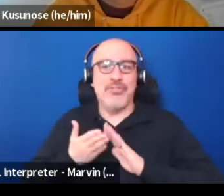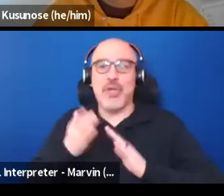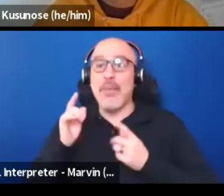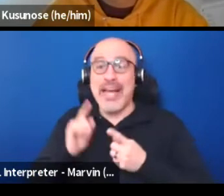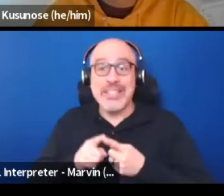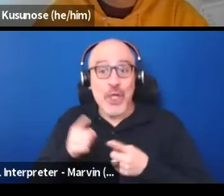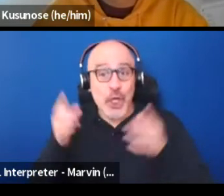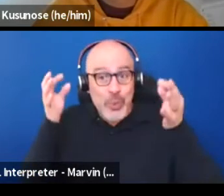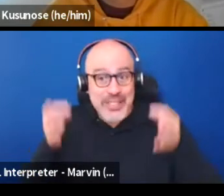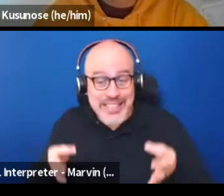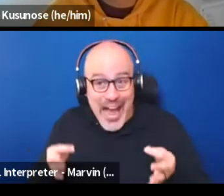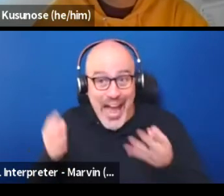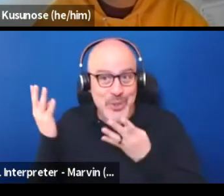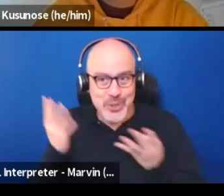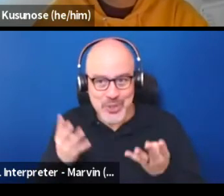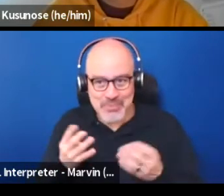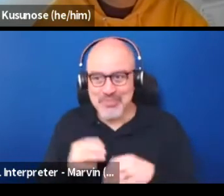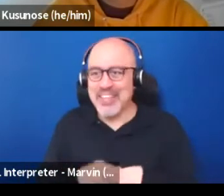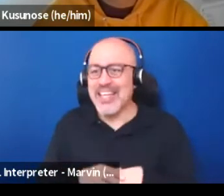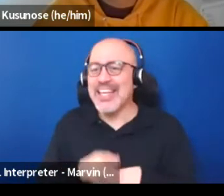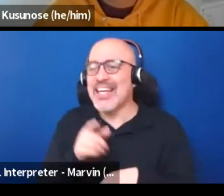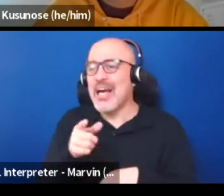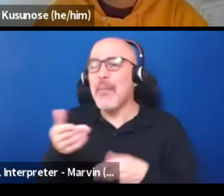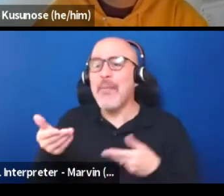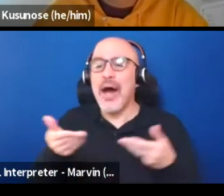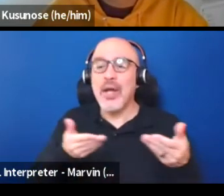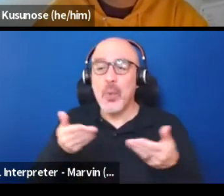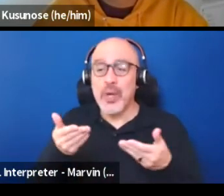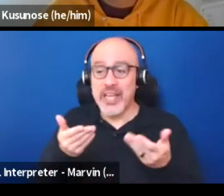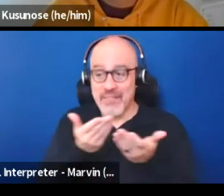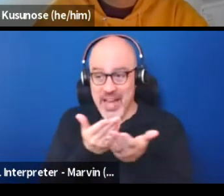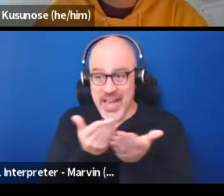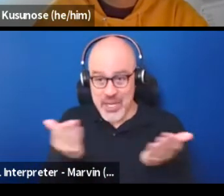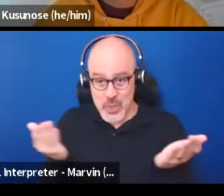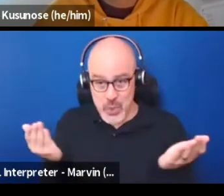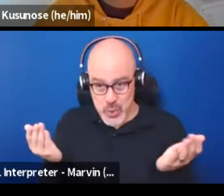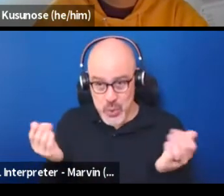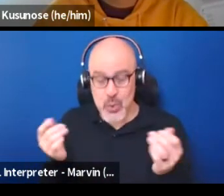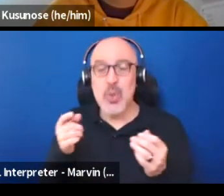But we are inviting you so that we can ask these questions to you.